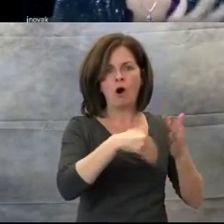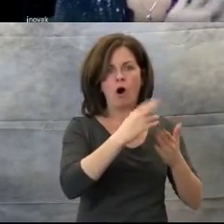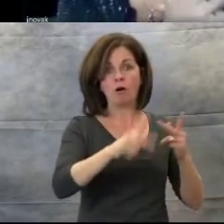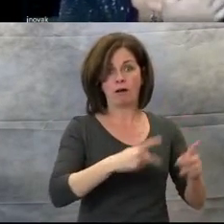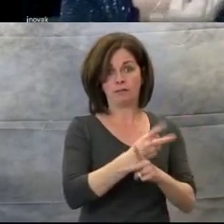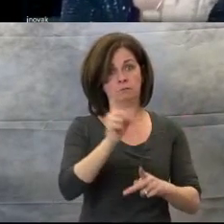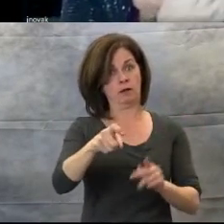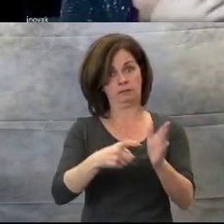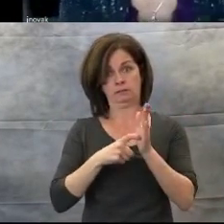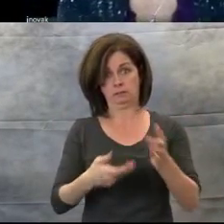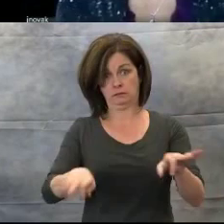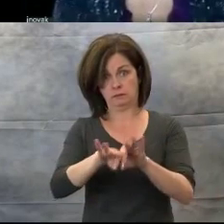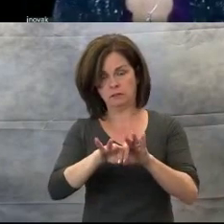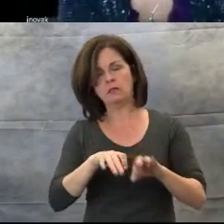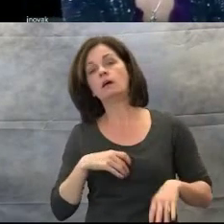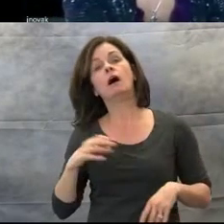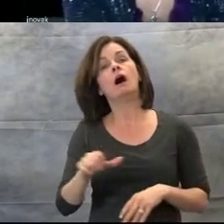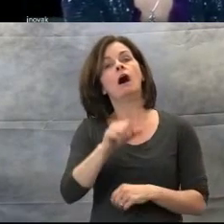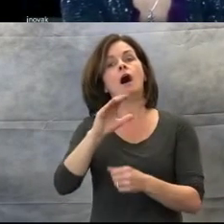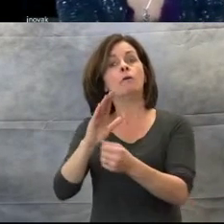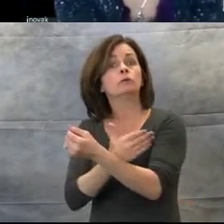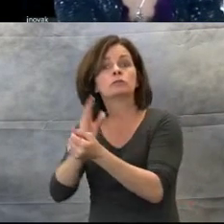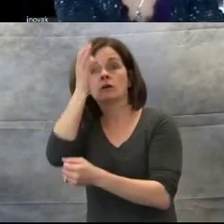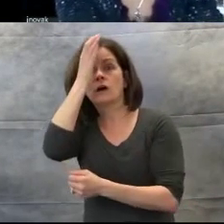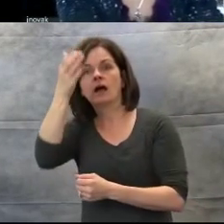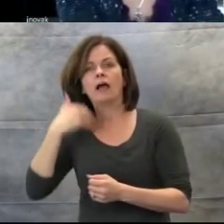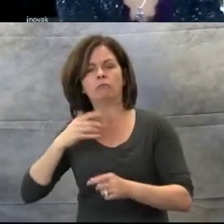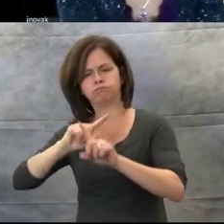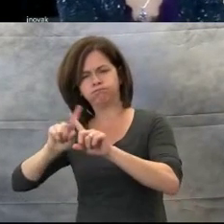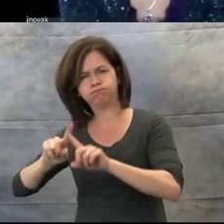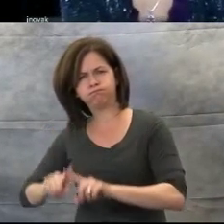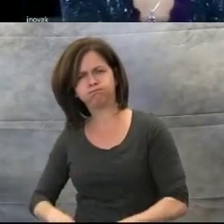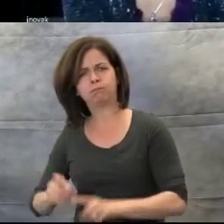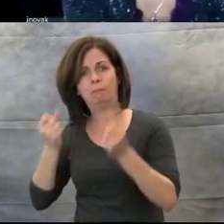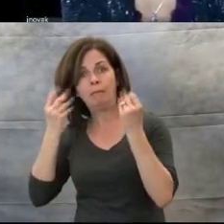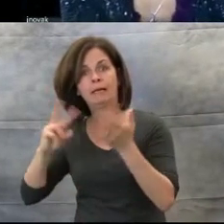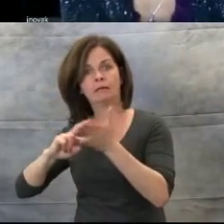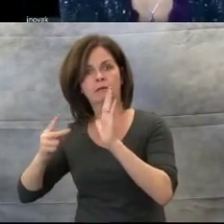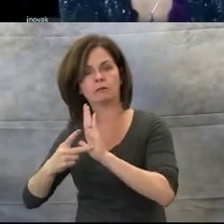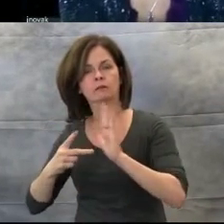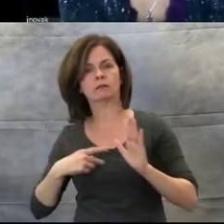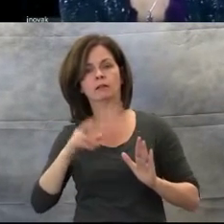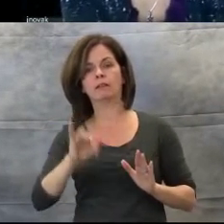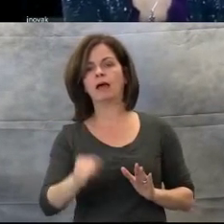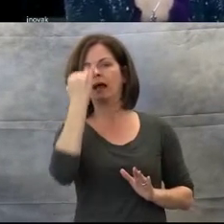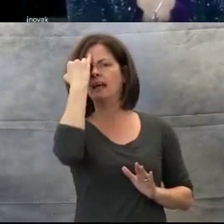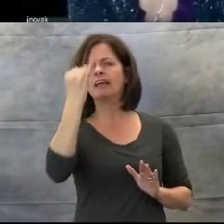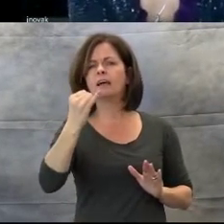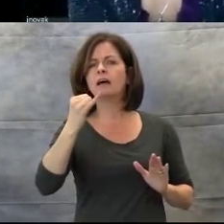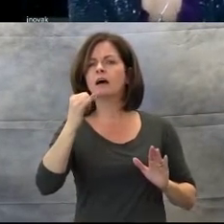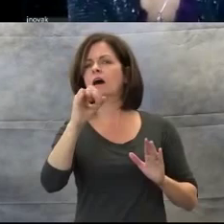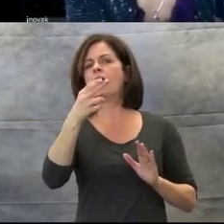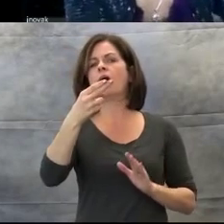and needs to be generalized is the concept of high. When you're introducing high for singing, it means